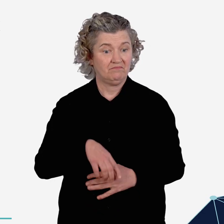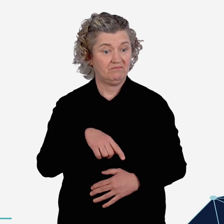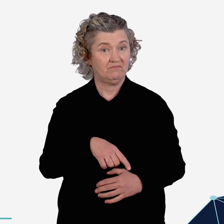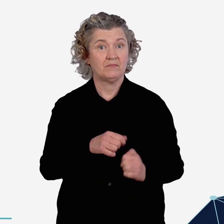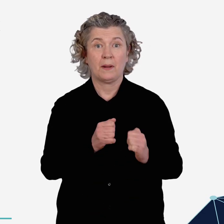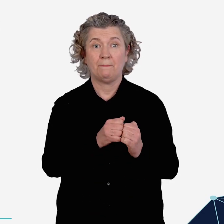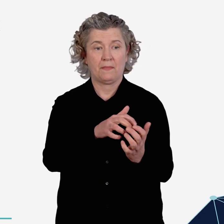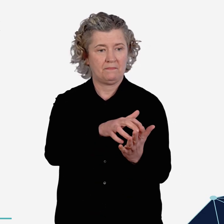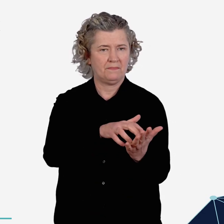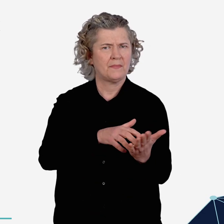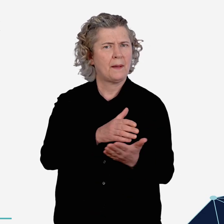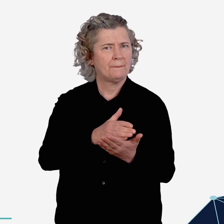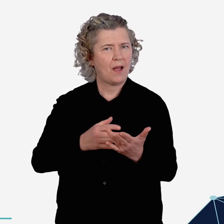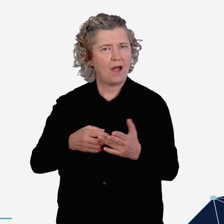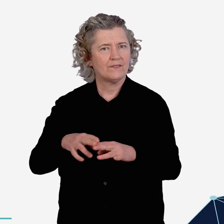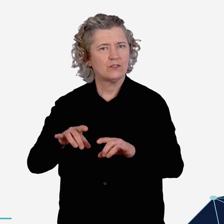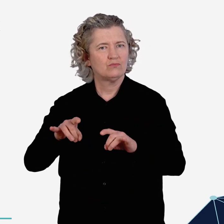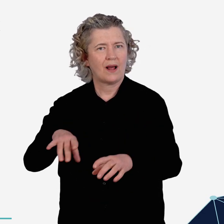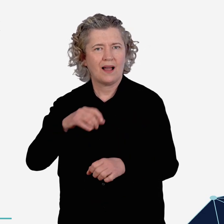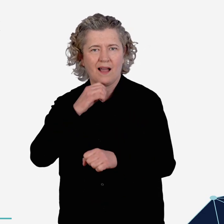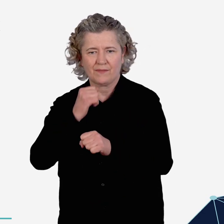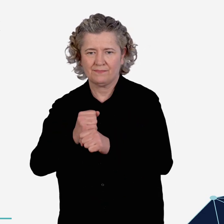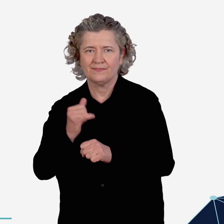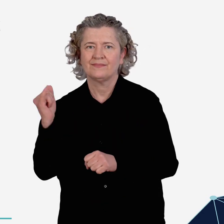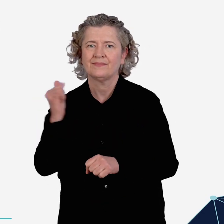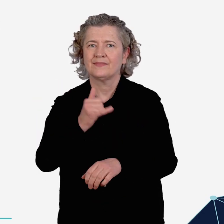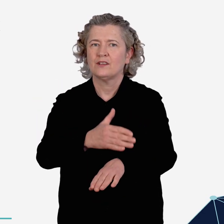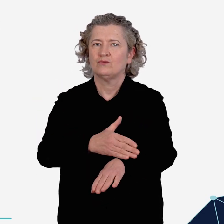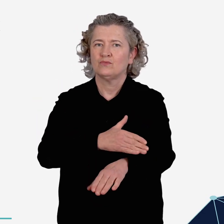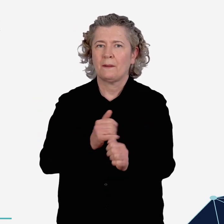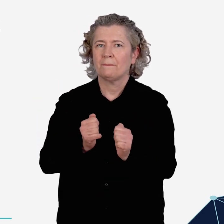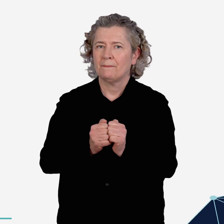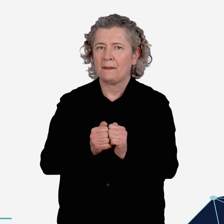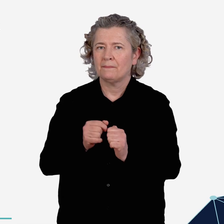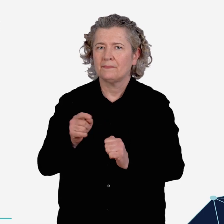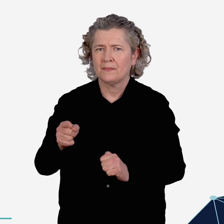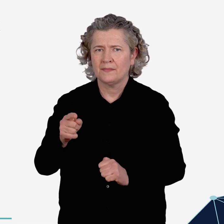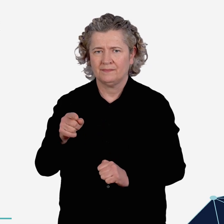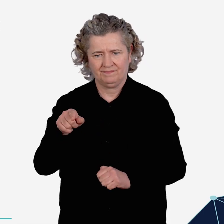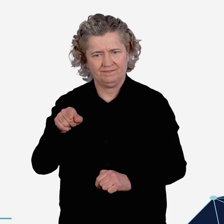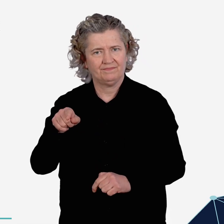This paper is part of the Australian Government’s Aviation Green Paper.